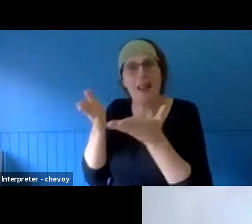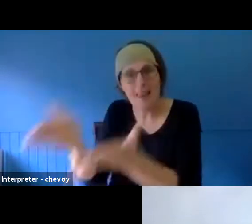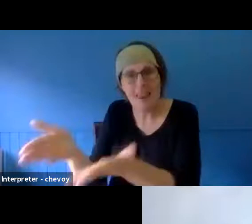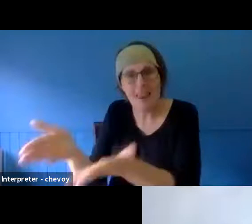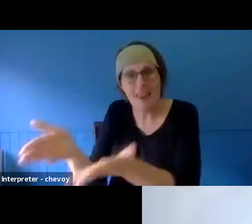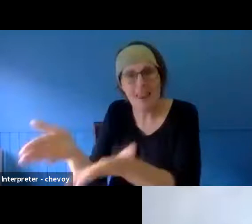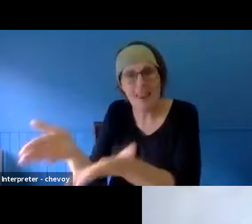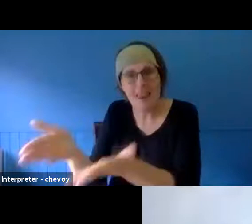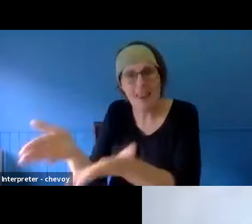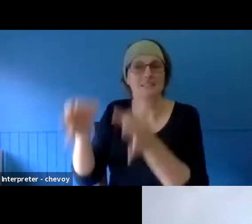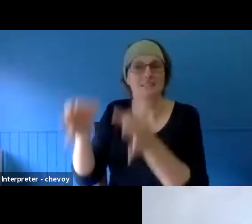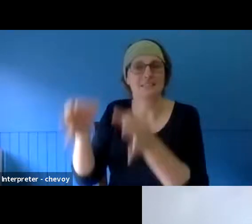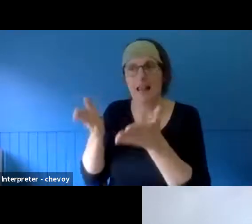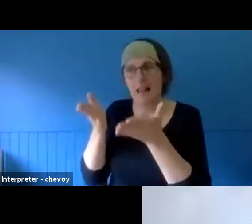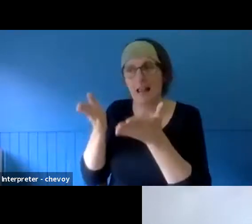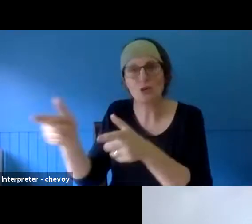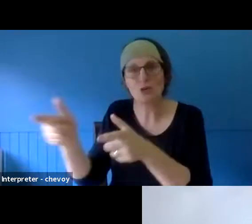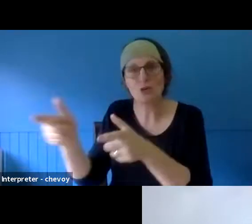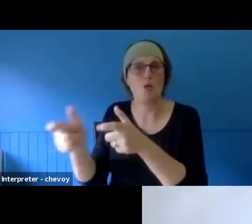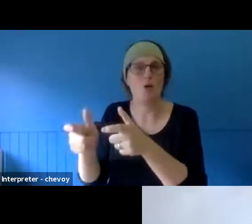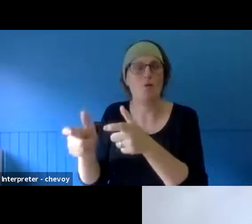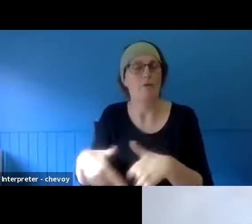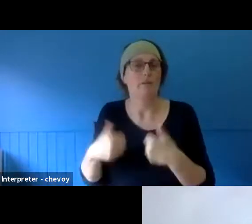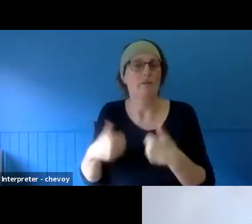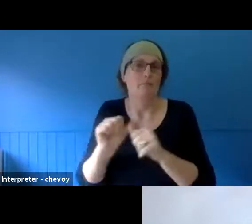creating spaces for people to make their own choices and find their own